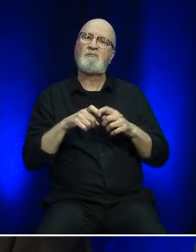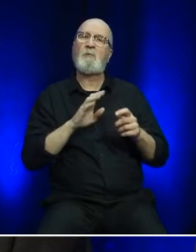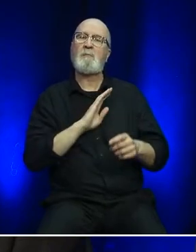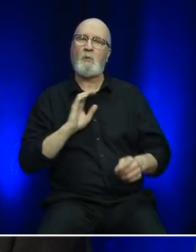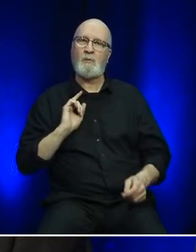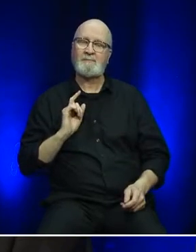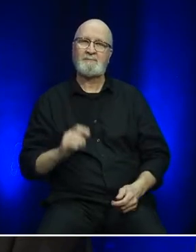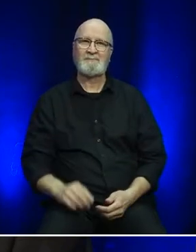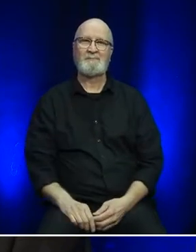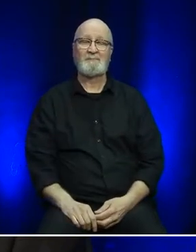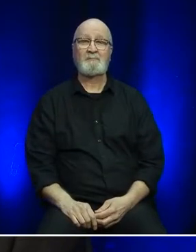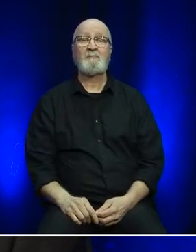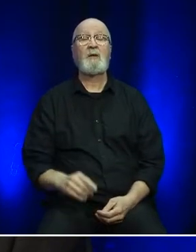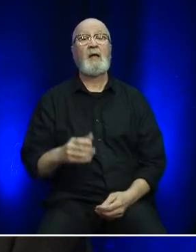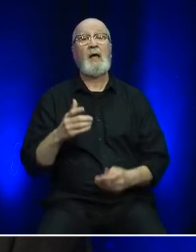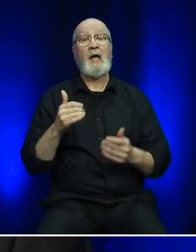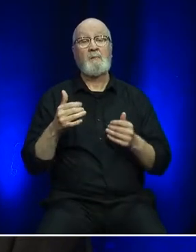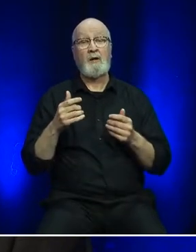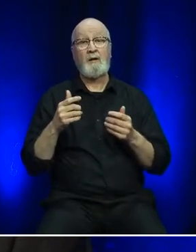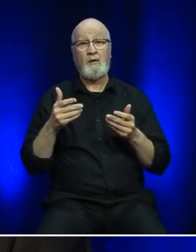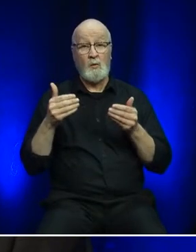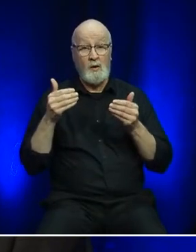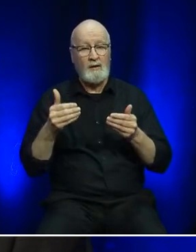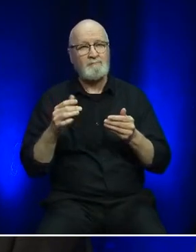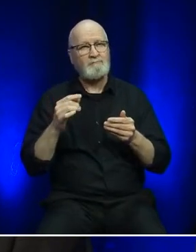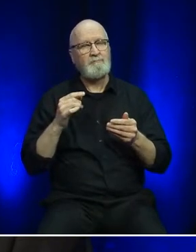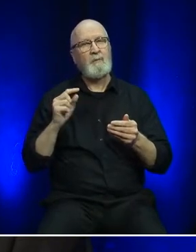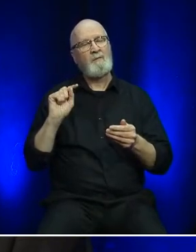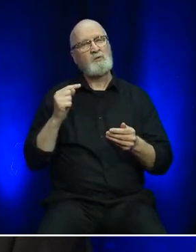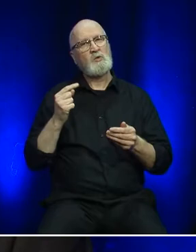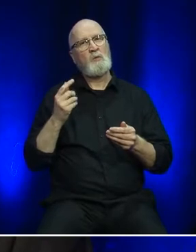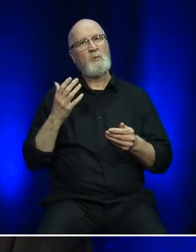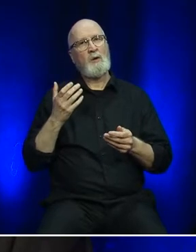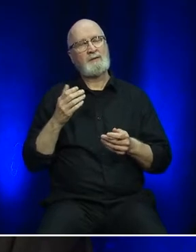Before I go any further into today's presentation, I want to say that